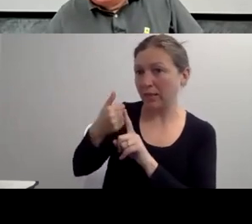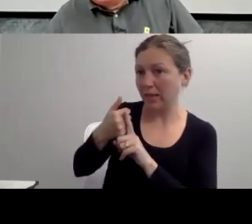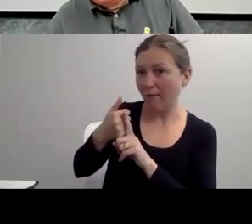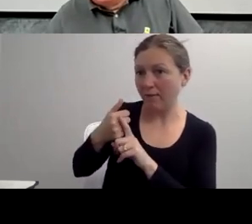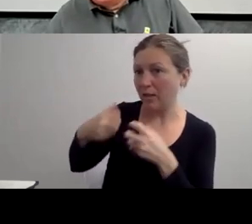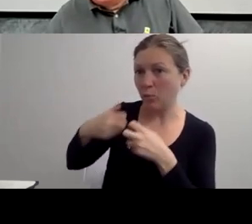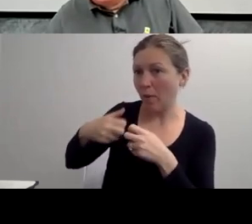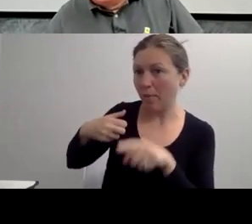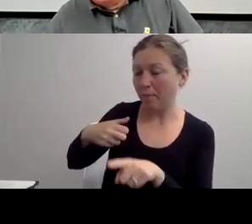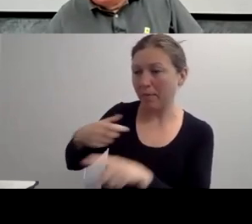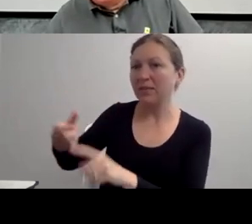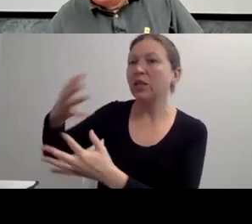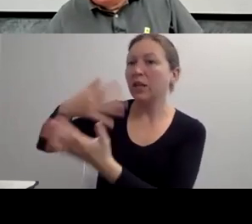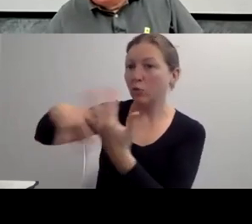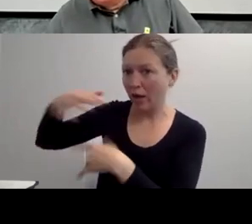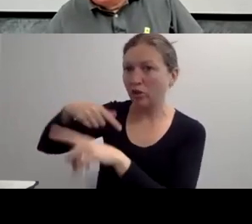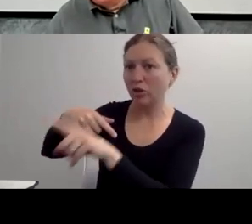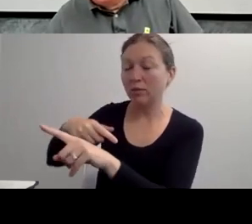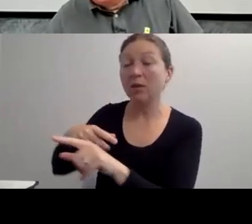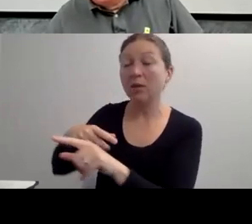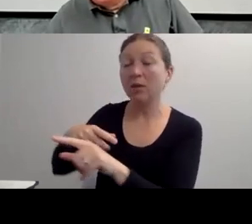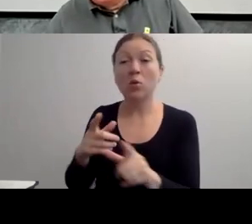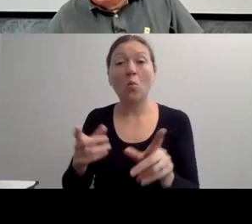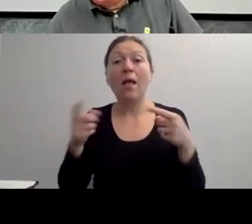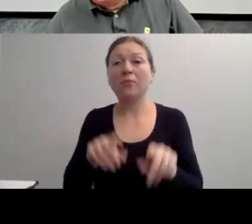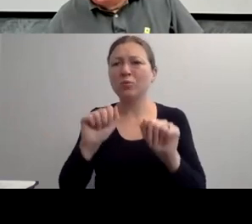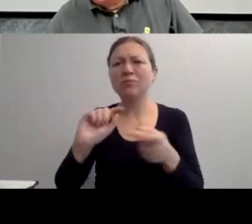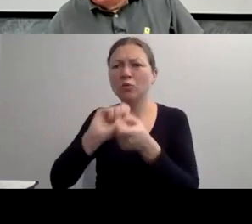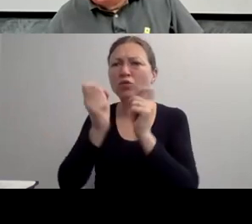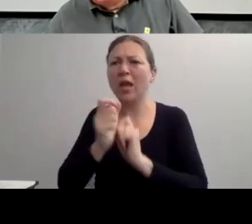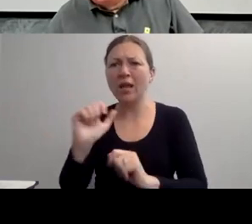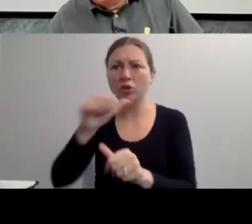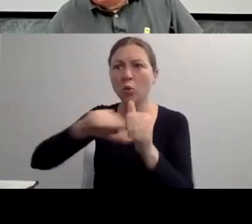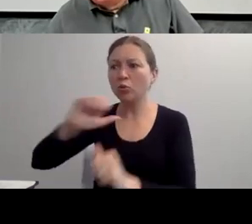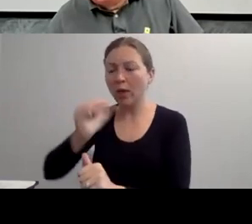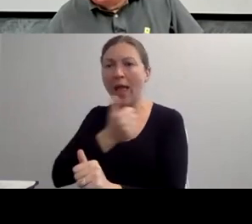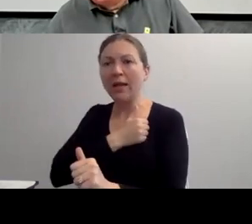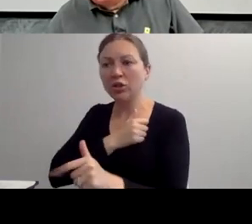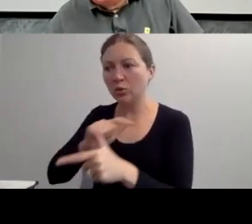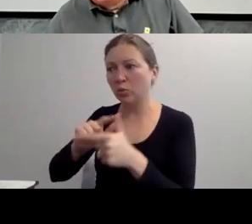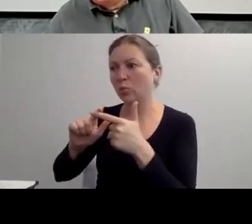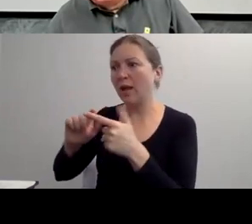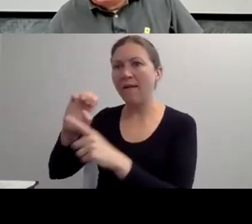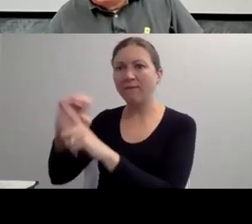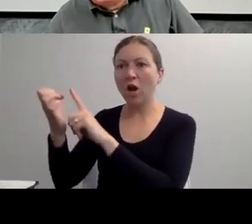BUT THE PEOPLE -- THE DISABILITY COMMUNITY IS NOT ANTI-MEDICAL PEOPLE.